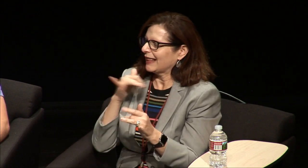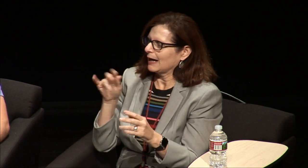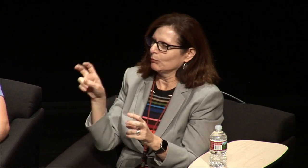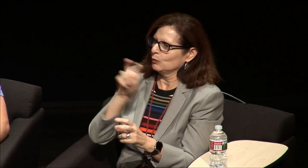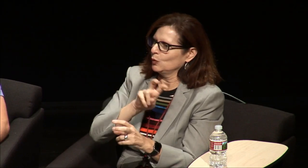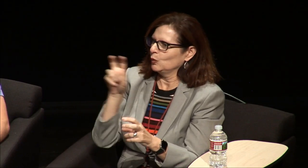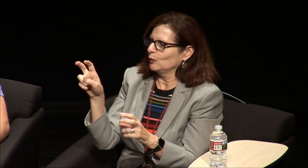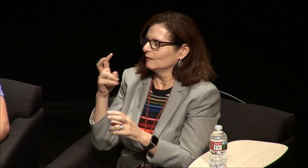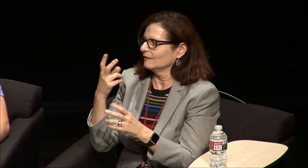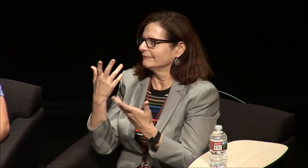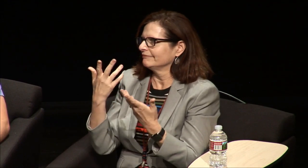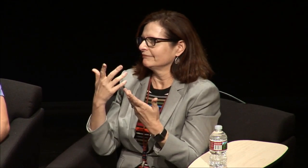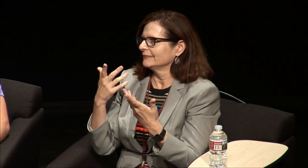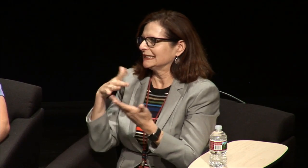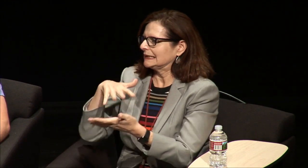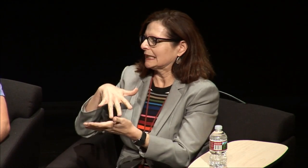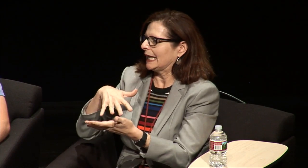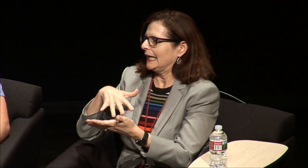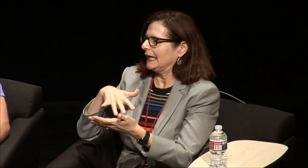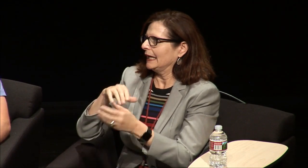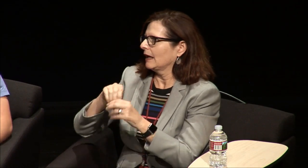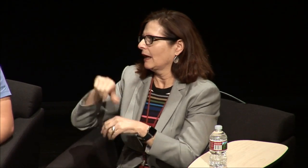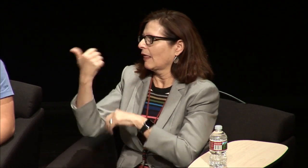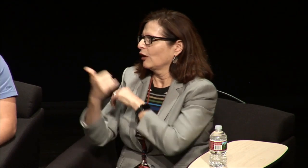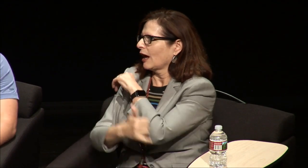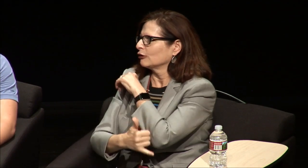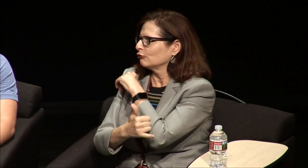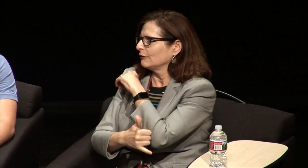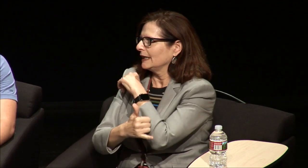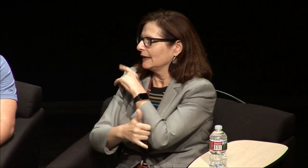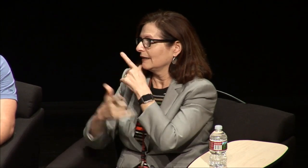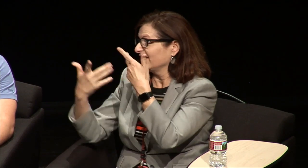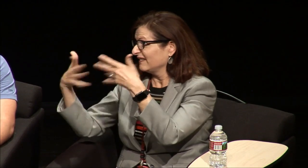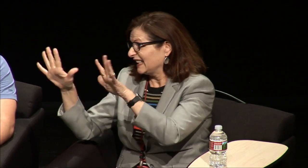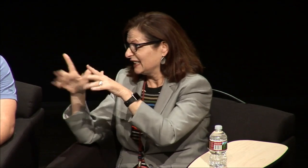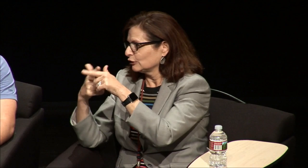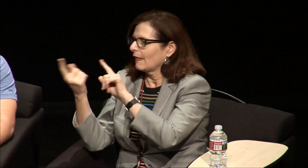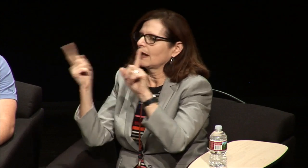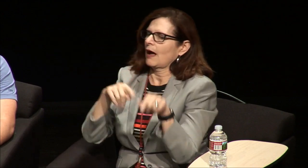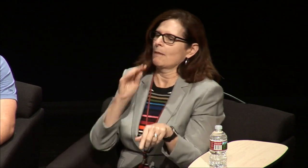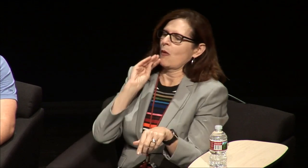campus so I definitely felt that it almost like I was studying abroad and